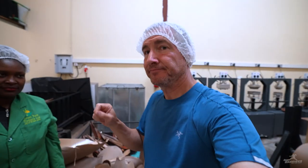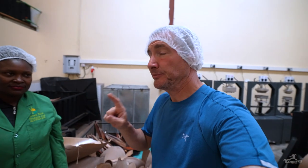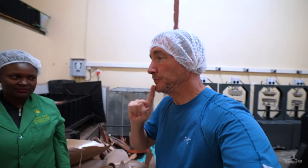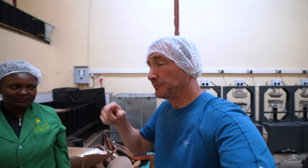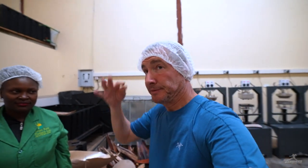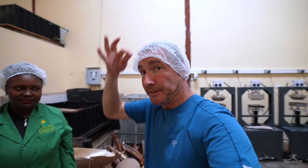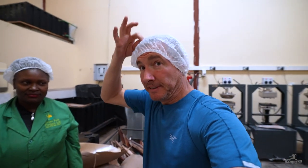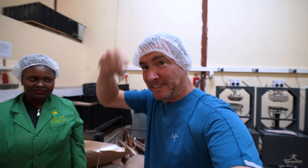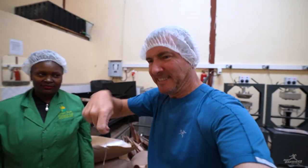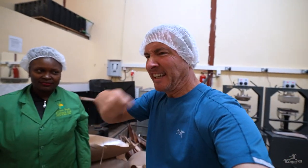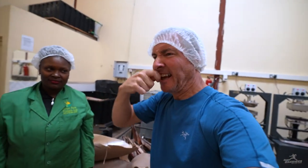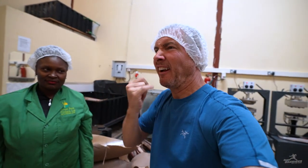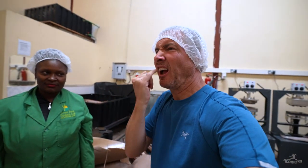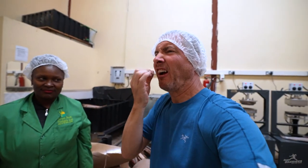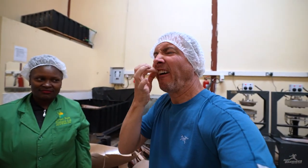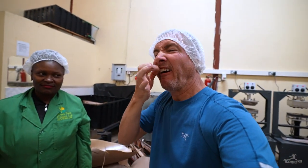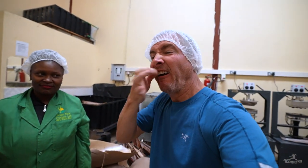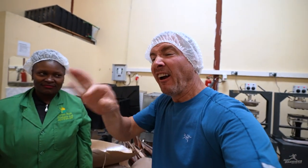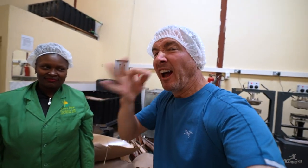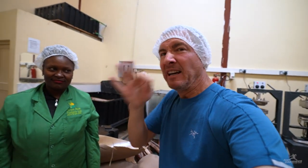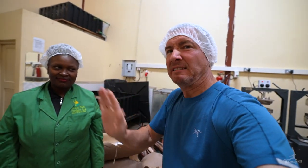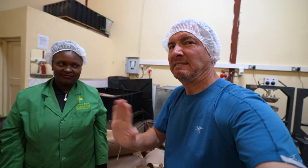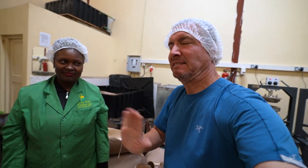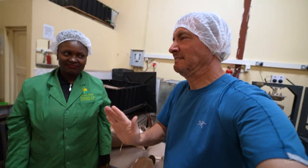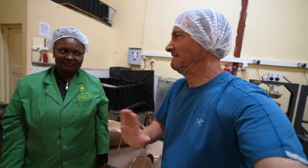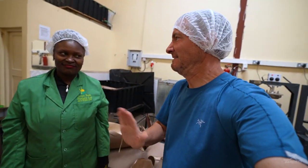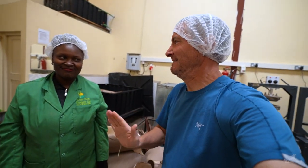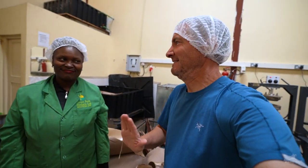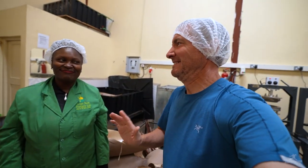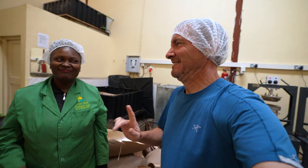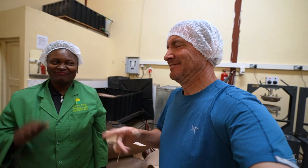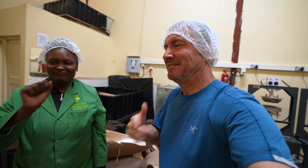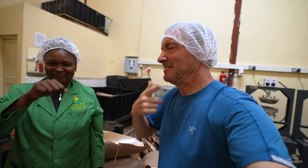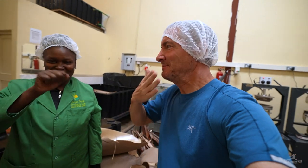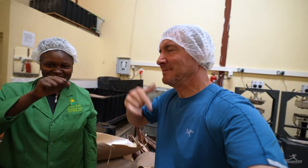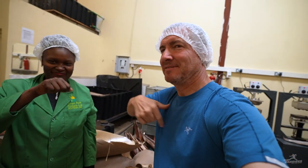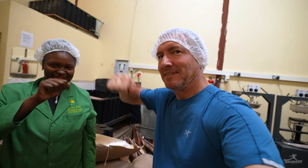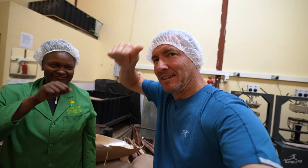We don’t want people to pick hair from their teeth from these products! Right!